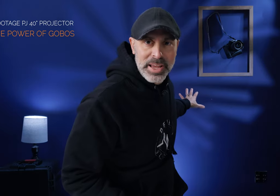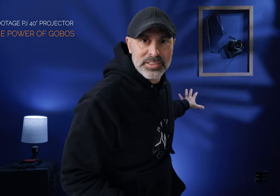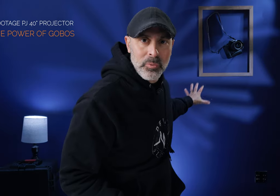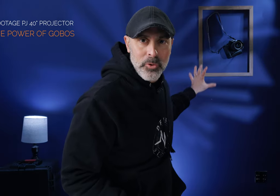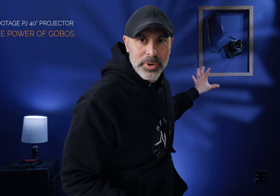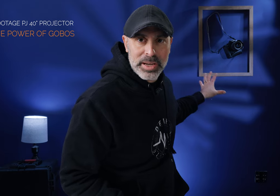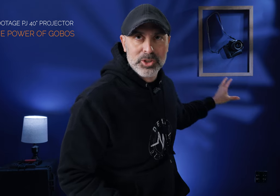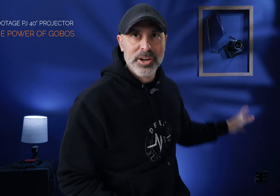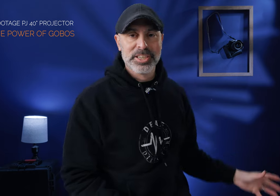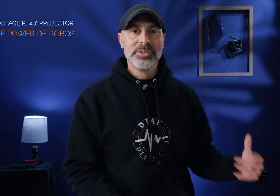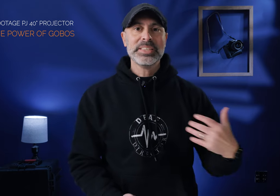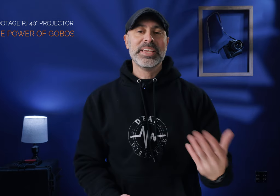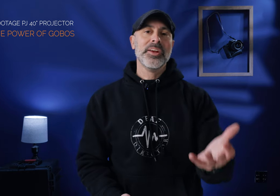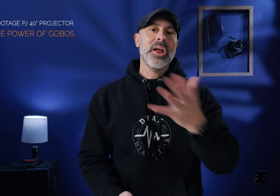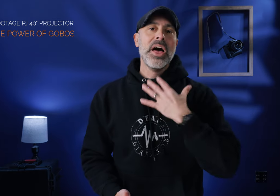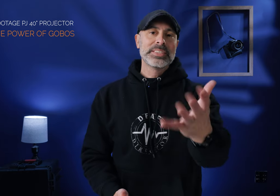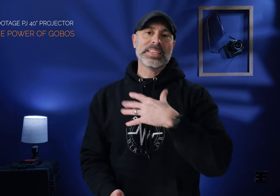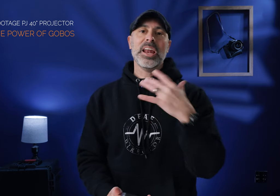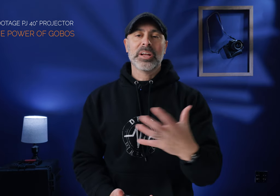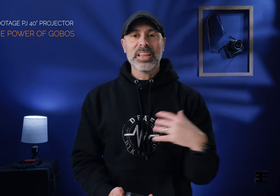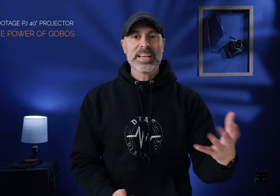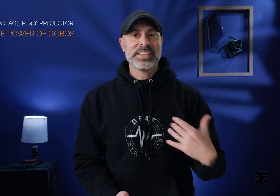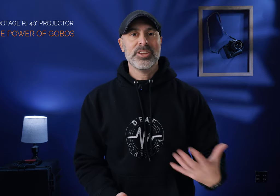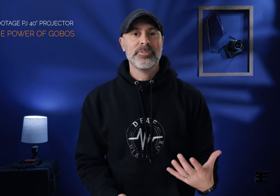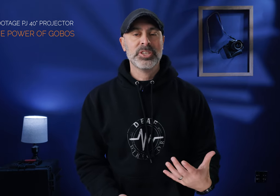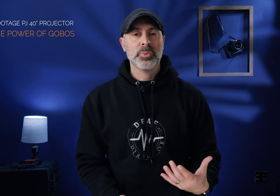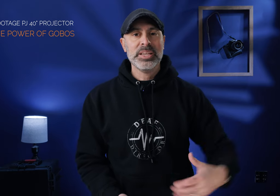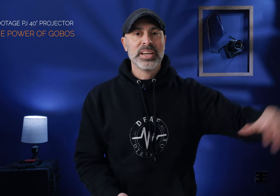against the wall doing a demonstration you can see here this is kind of a classic interview situation